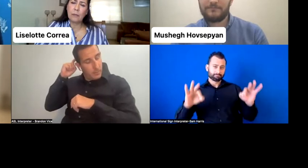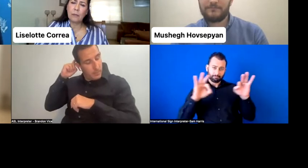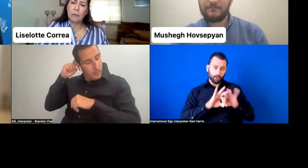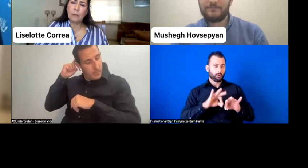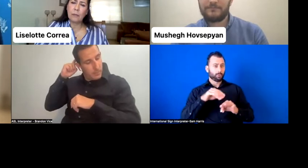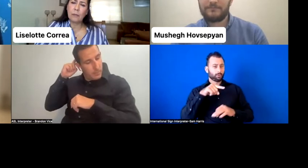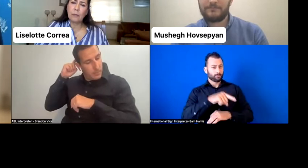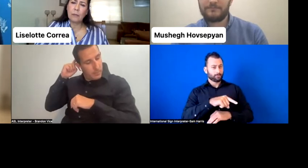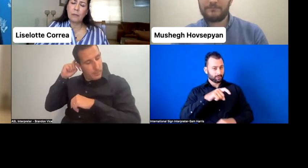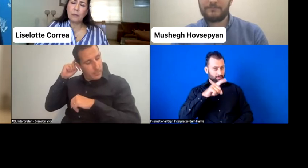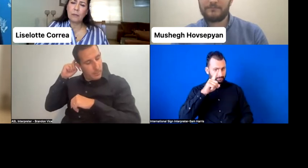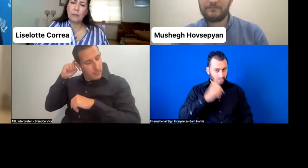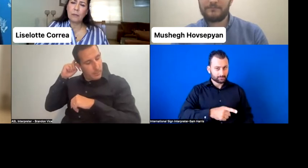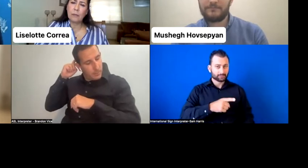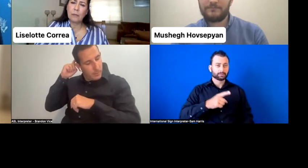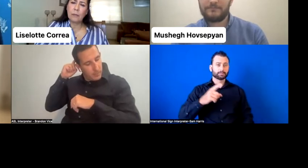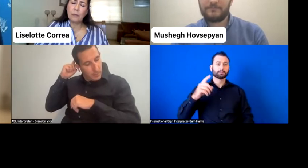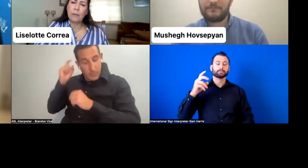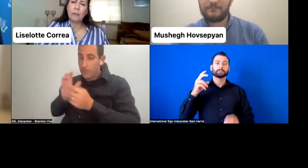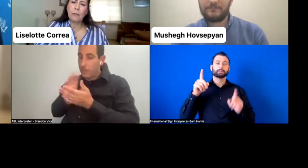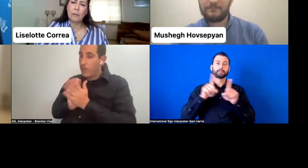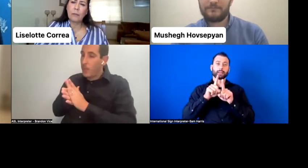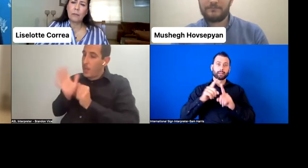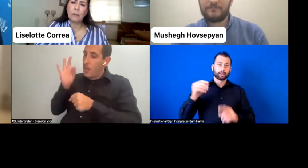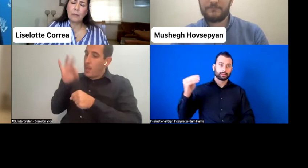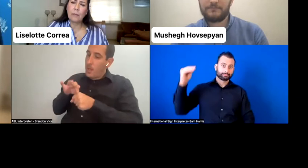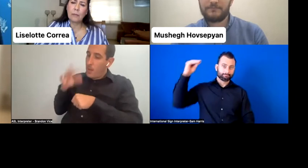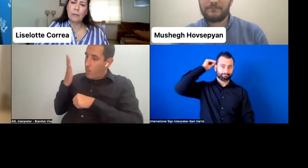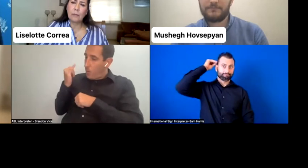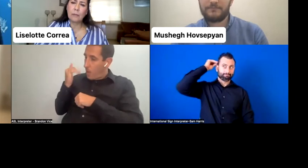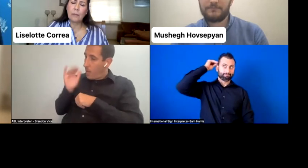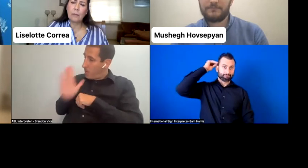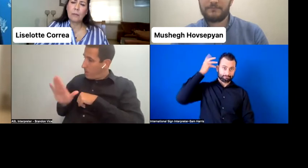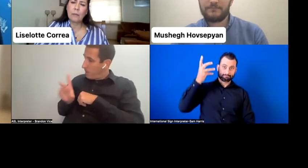have to be elected not because you have a disability.